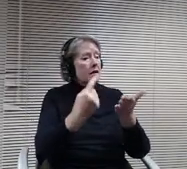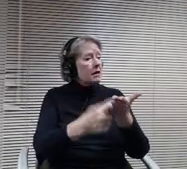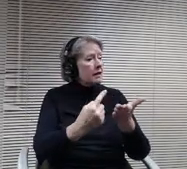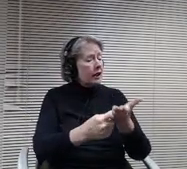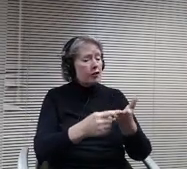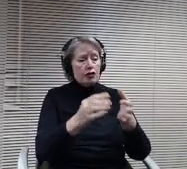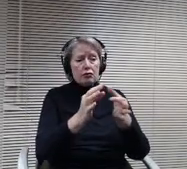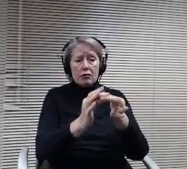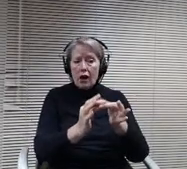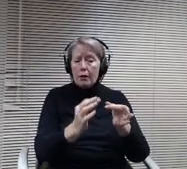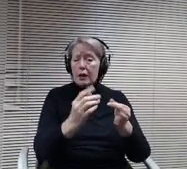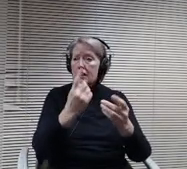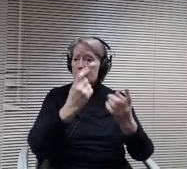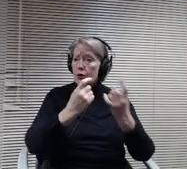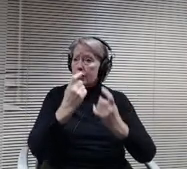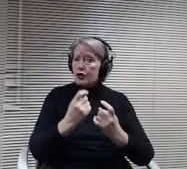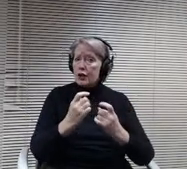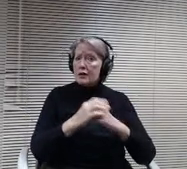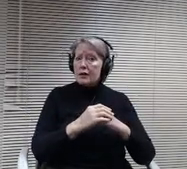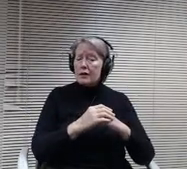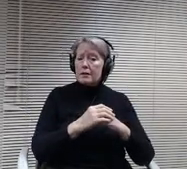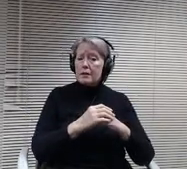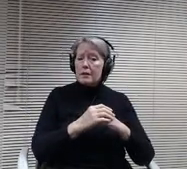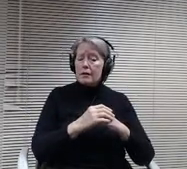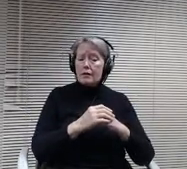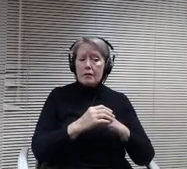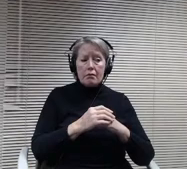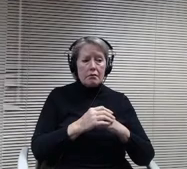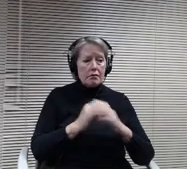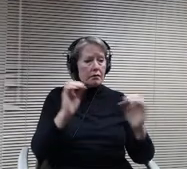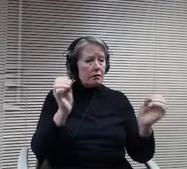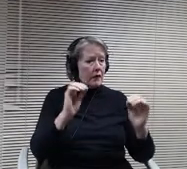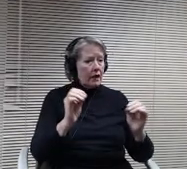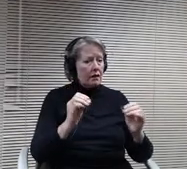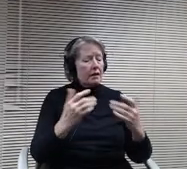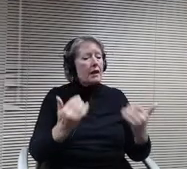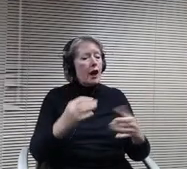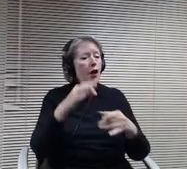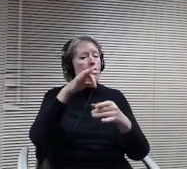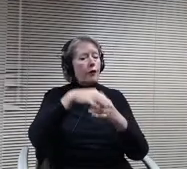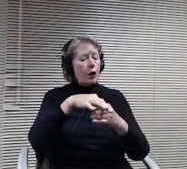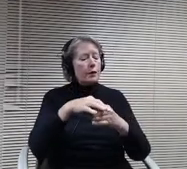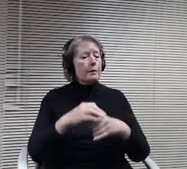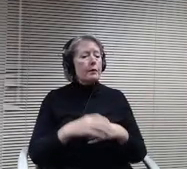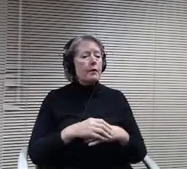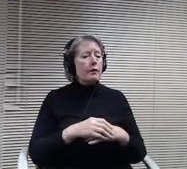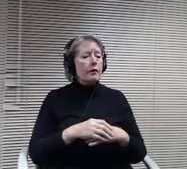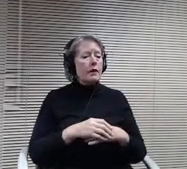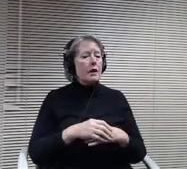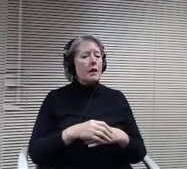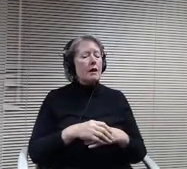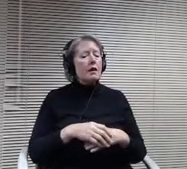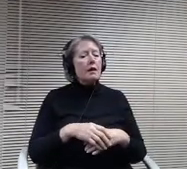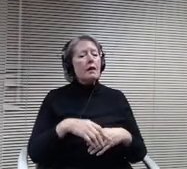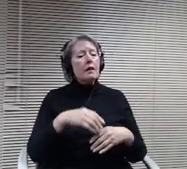Seeing none will move to recover. Board members when I call your name. If in favor, please say I oppose nay board